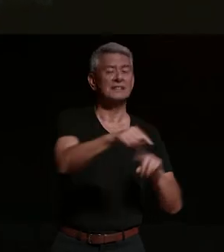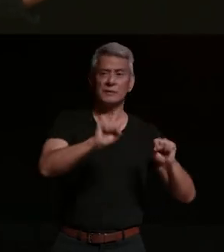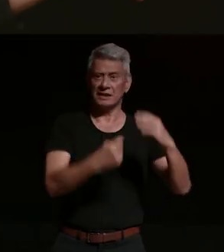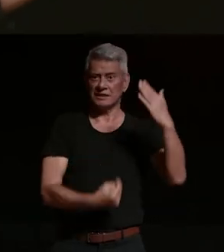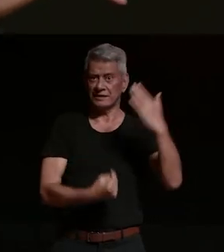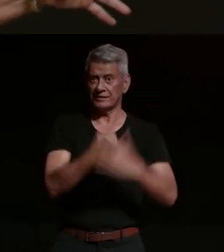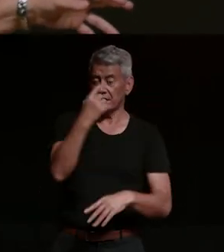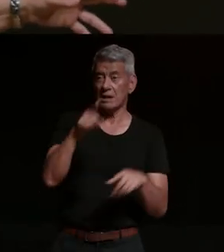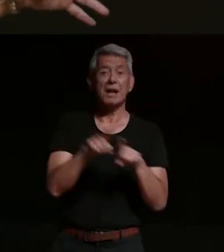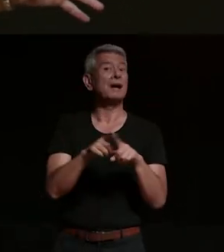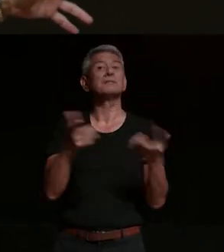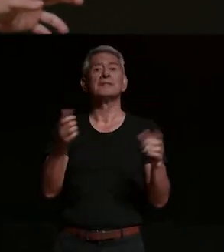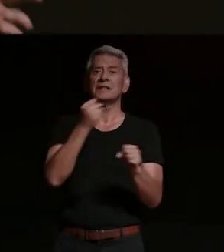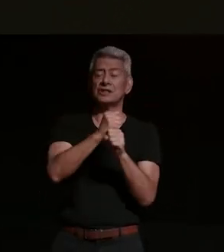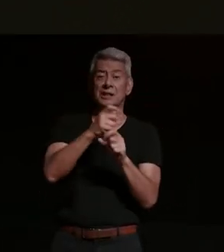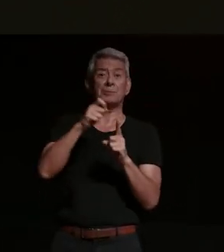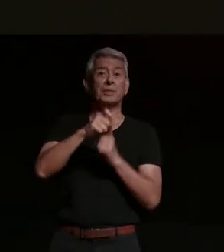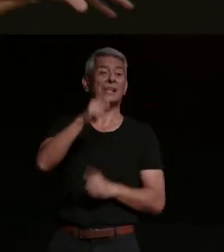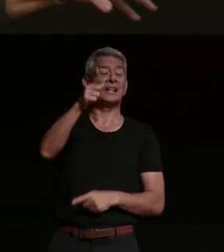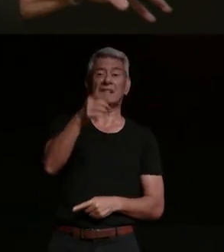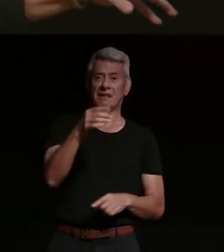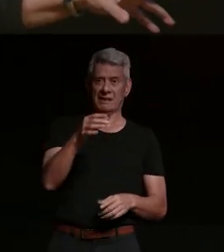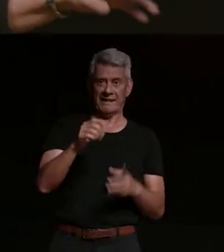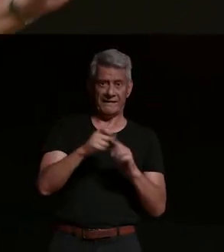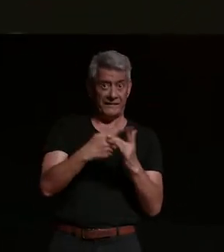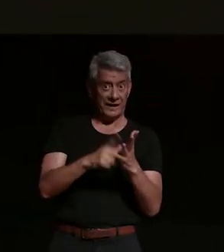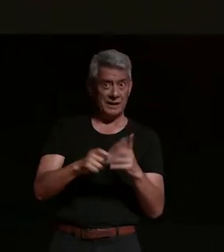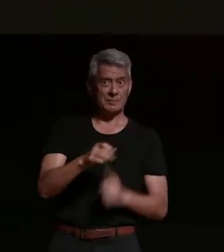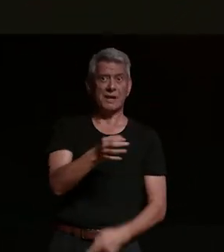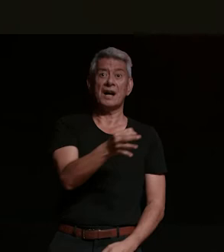motogp down on phillip island and then they'll get off their motorbike they'll camp in a tent